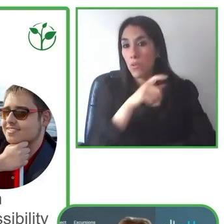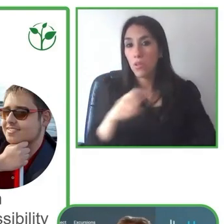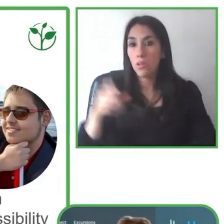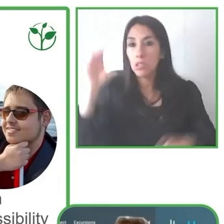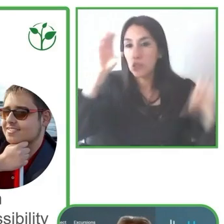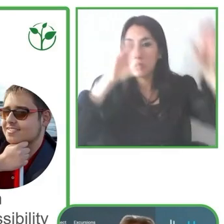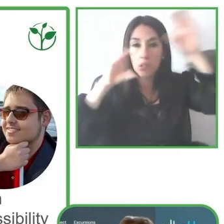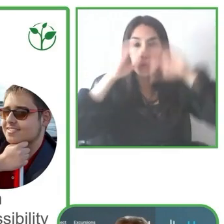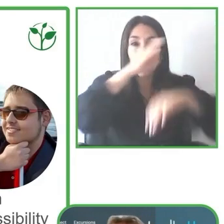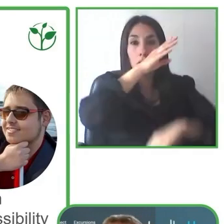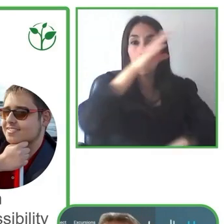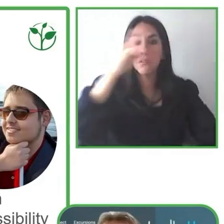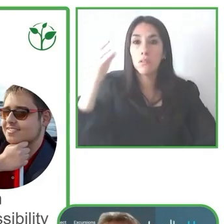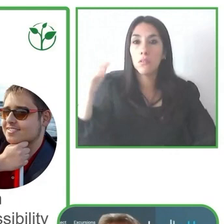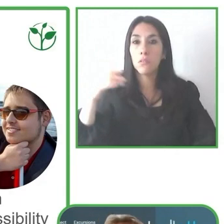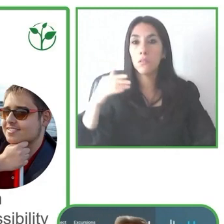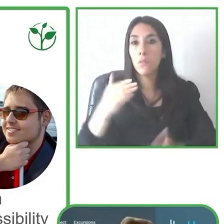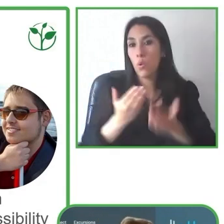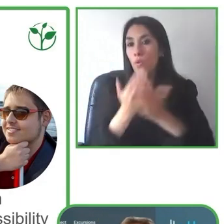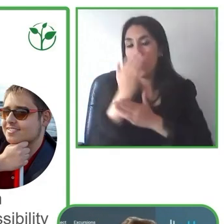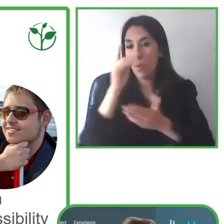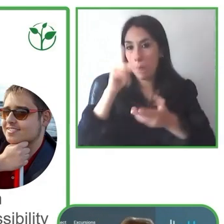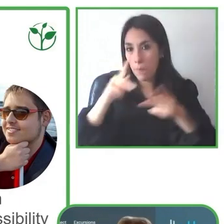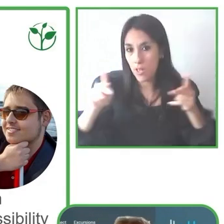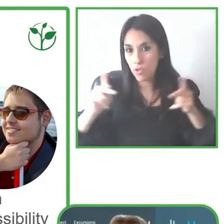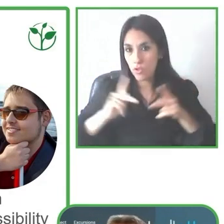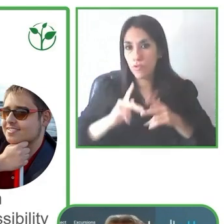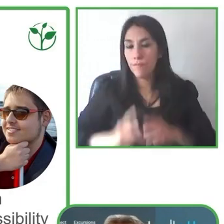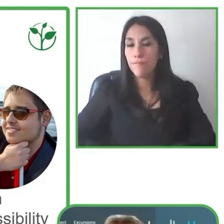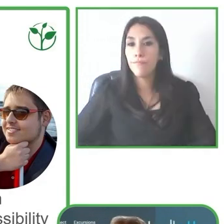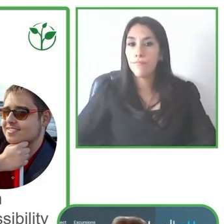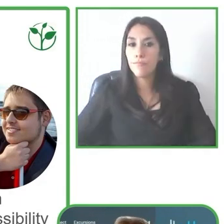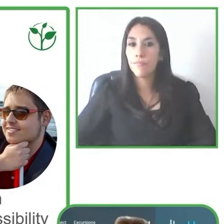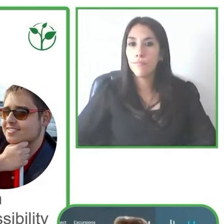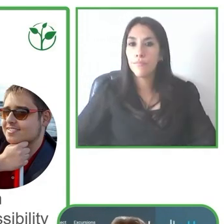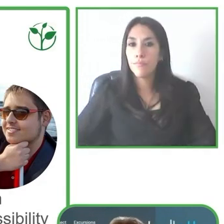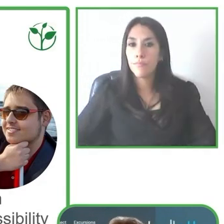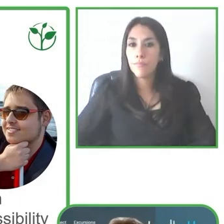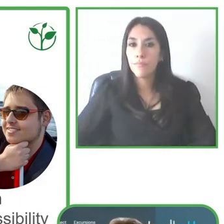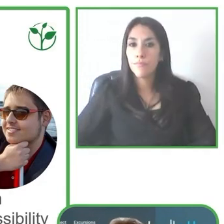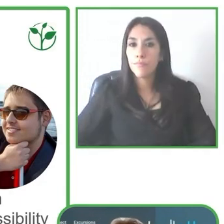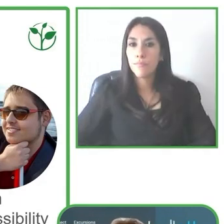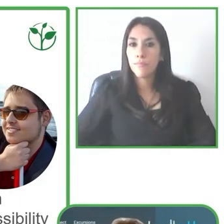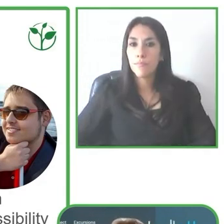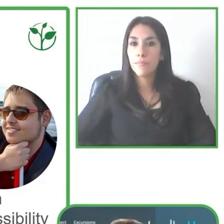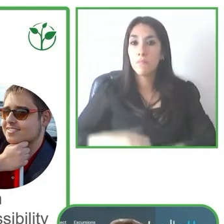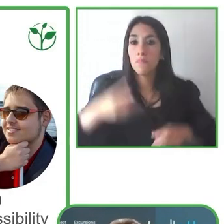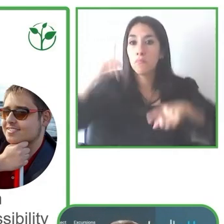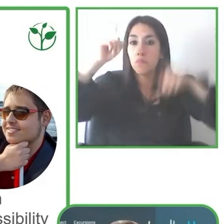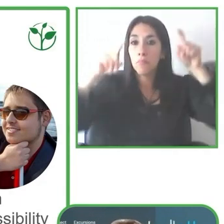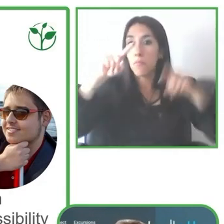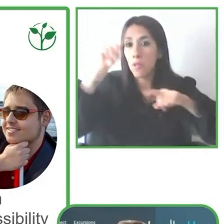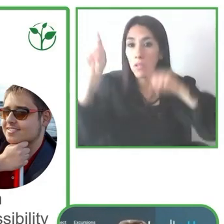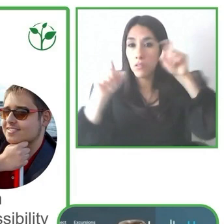Just a few words about our team, why it's so important for us. Globe4all is an inclusive